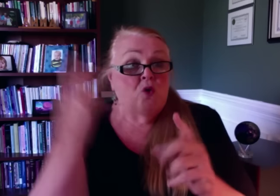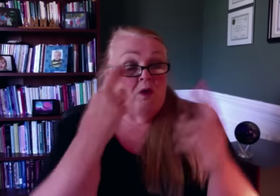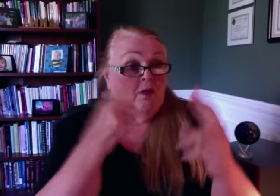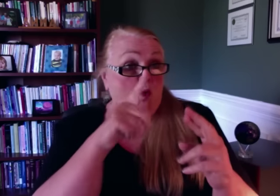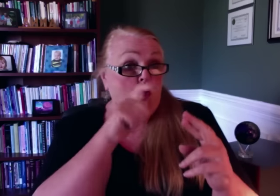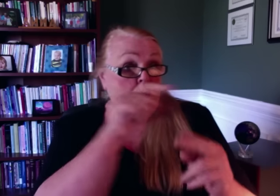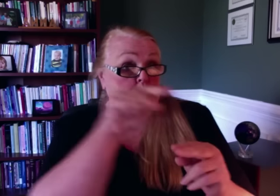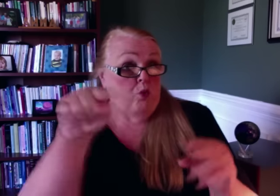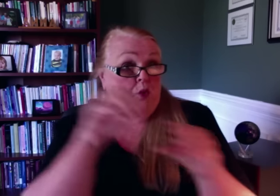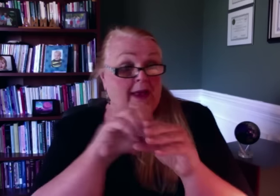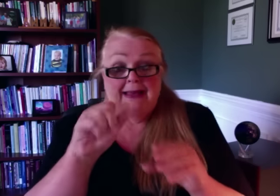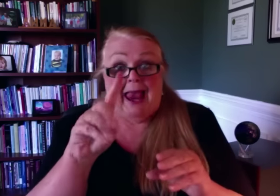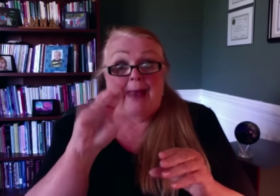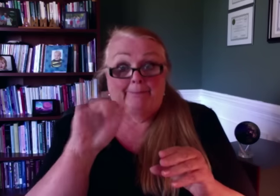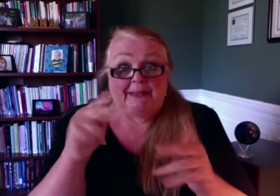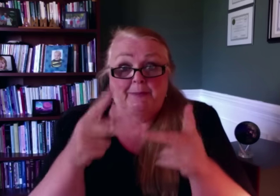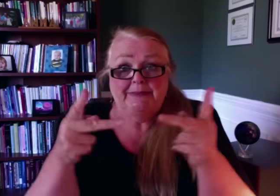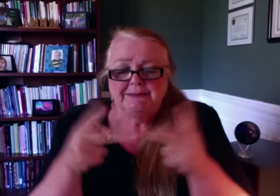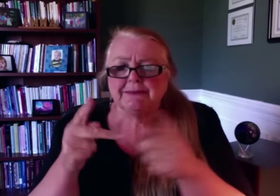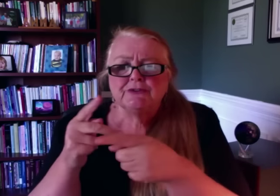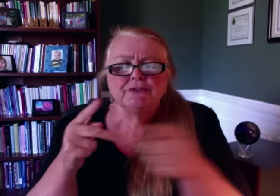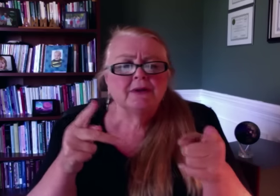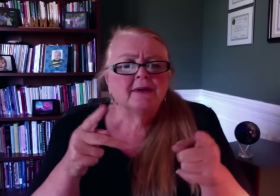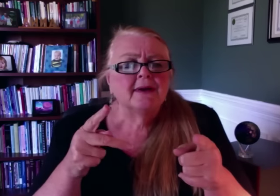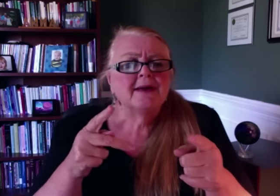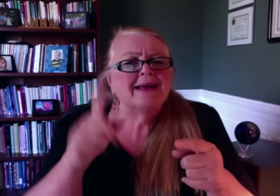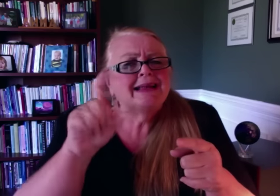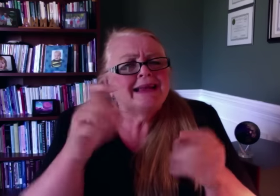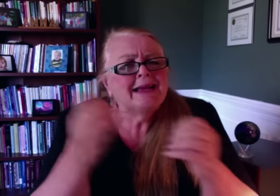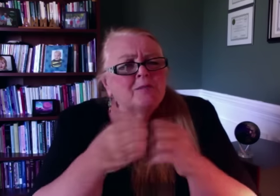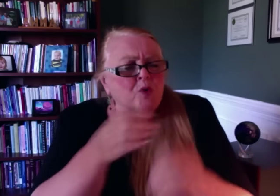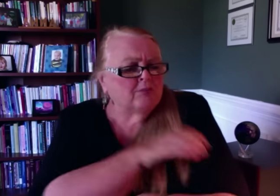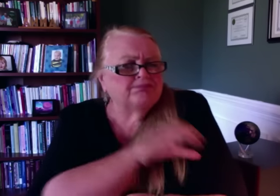Another challenge that I found was that administrative staff has not been